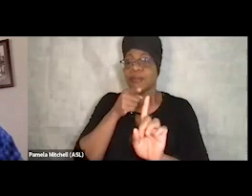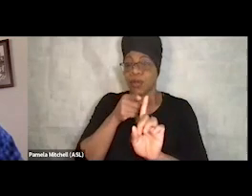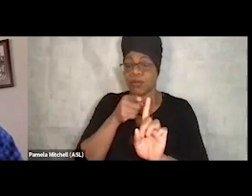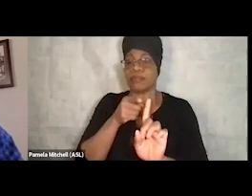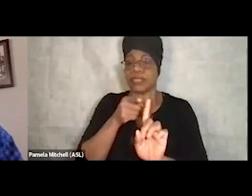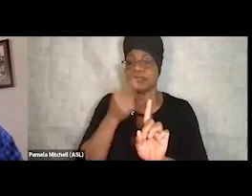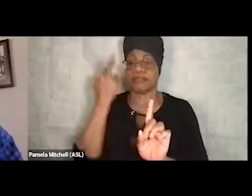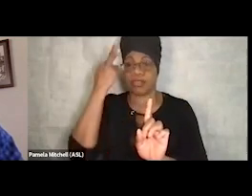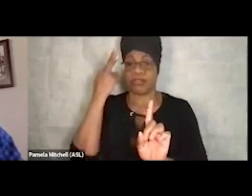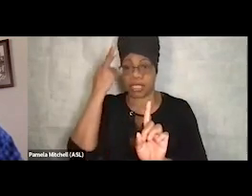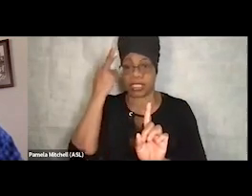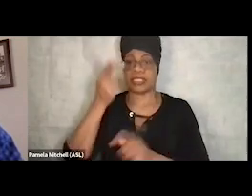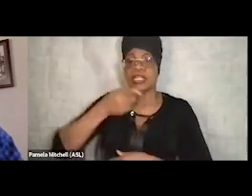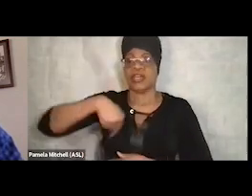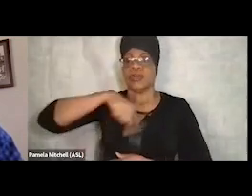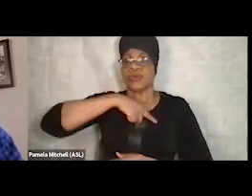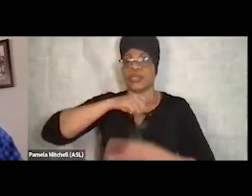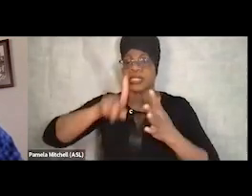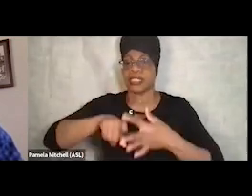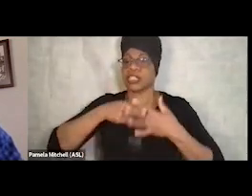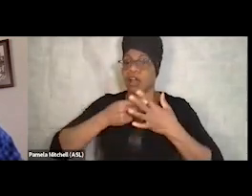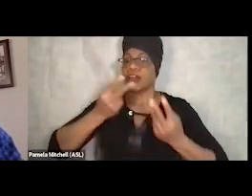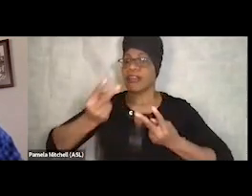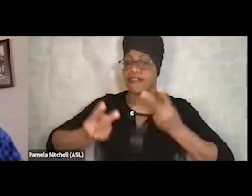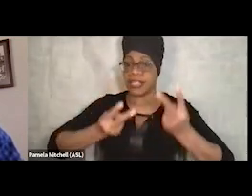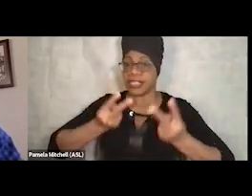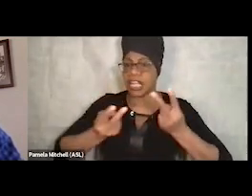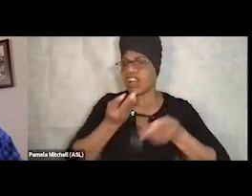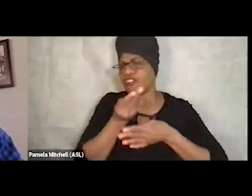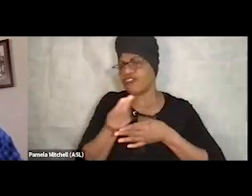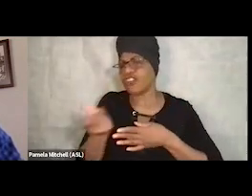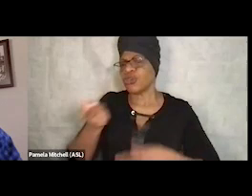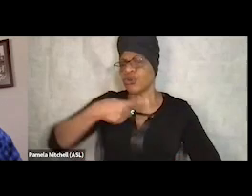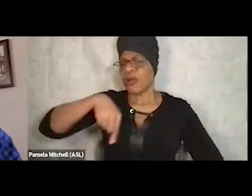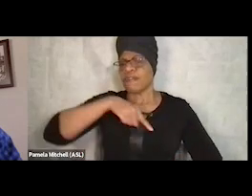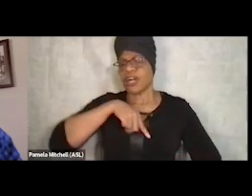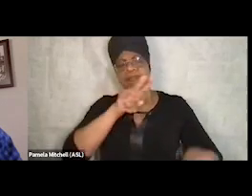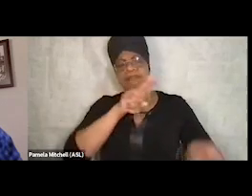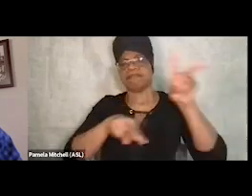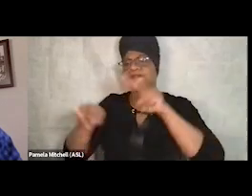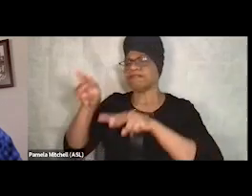And so we started going down there, a couple of us just looking at it, meeting with the local community